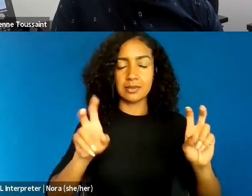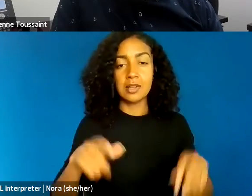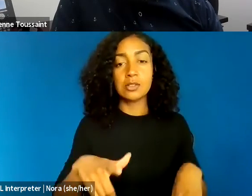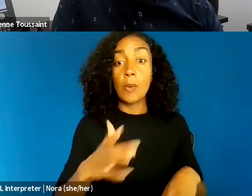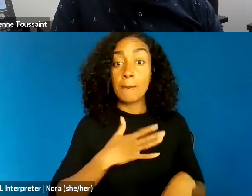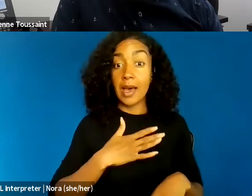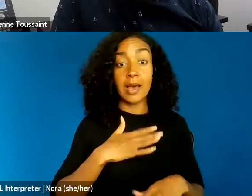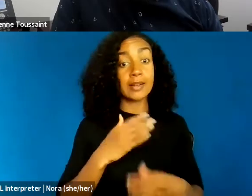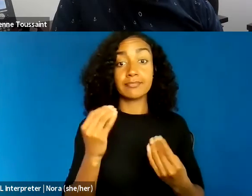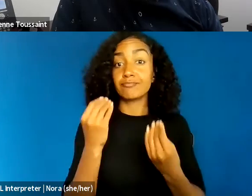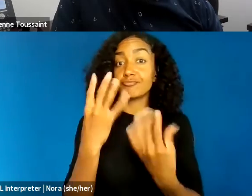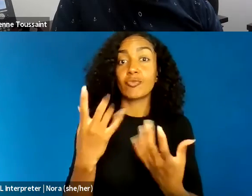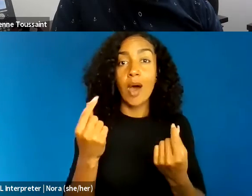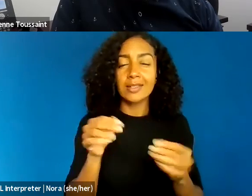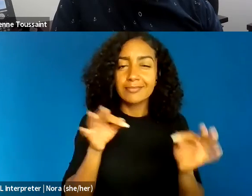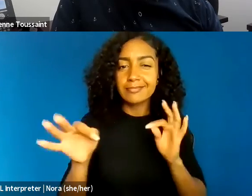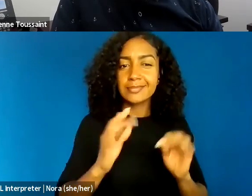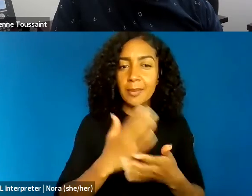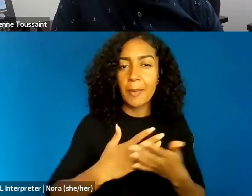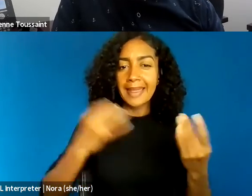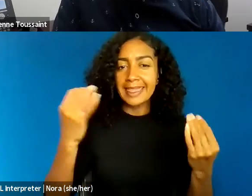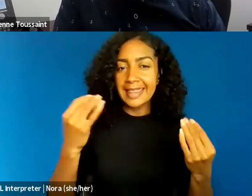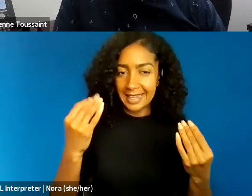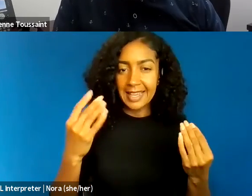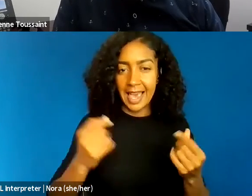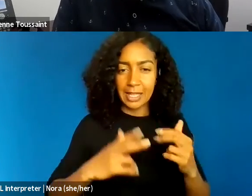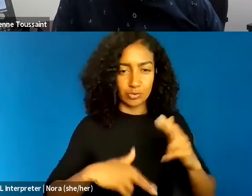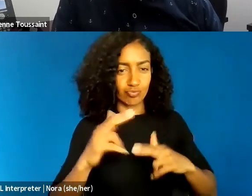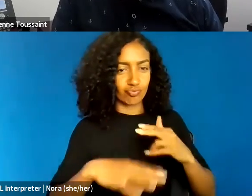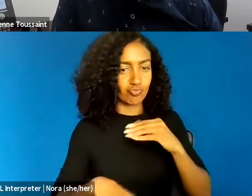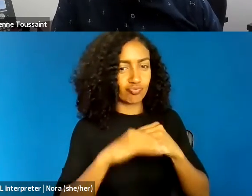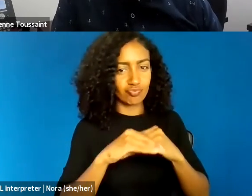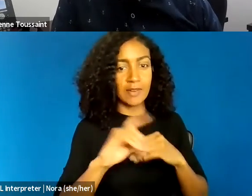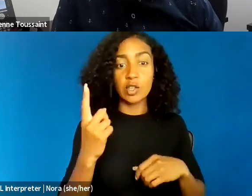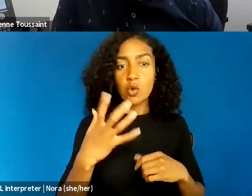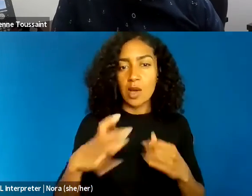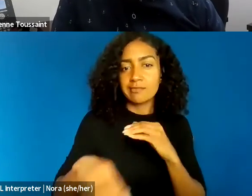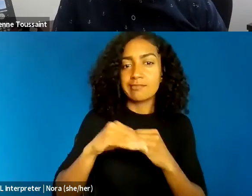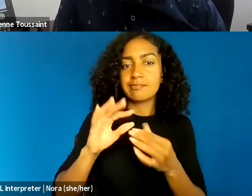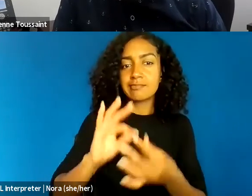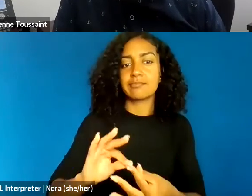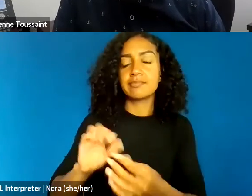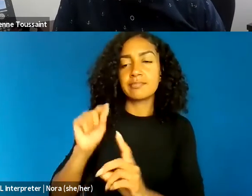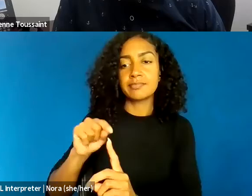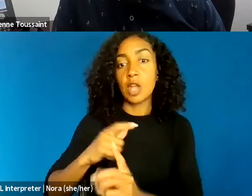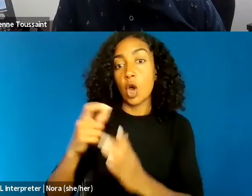So specifically, I want to build upon the article I wrote, it feels like a decade ago,